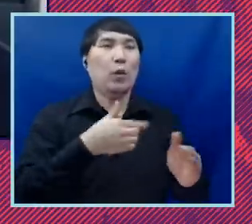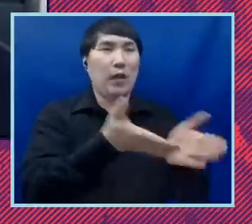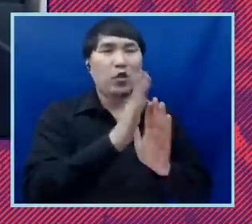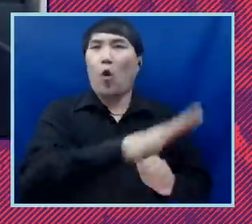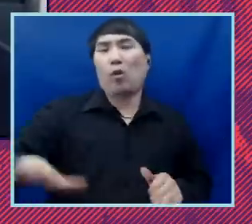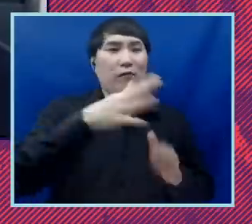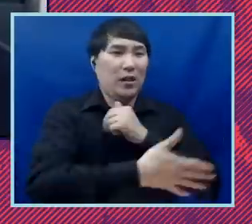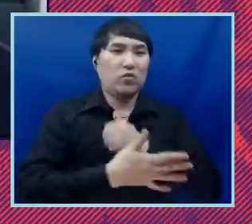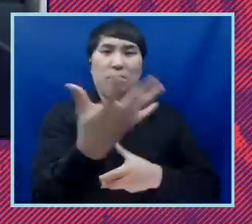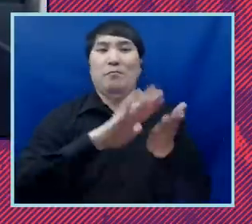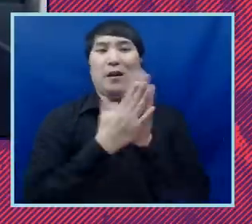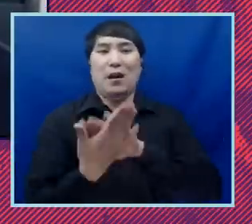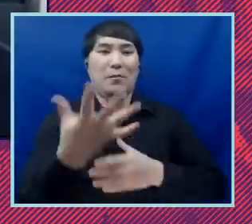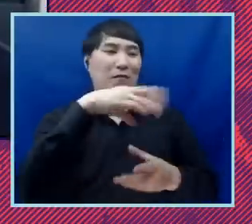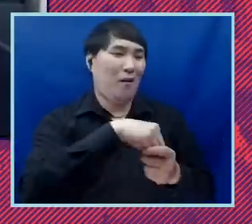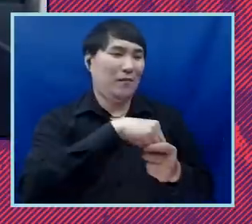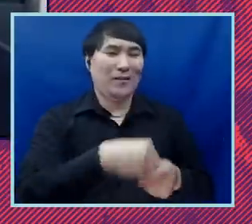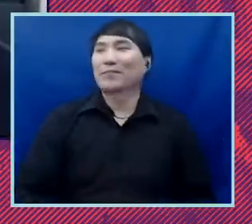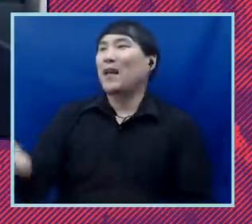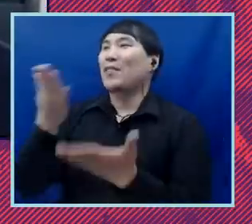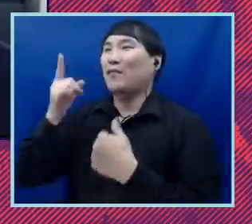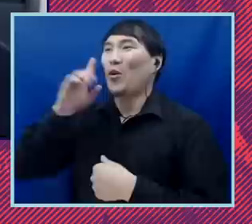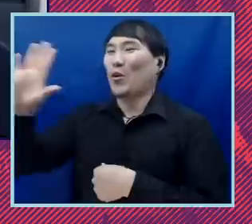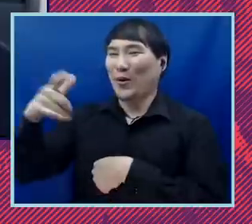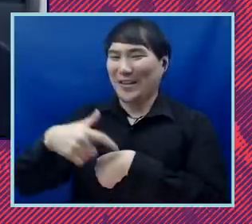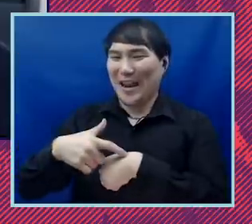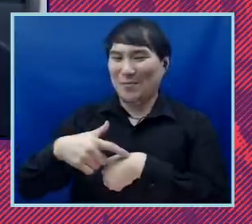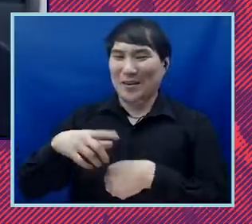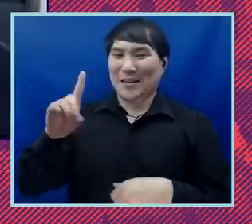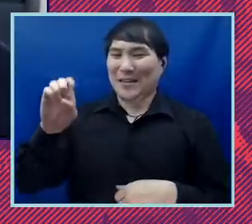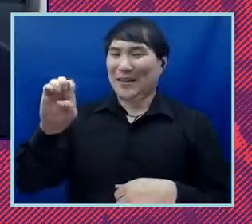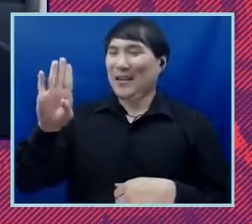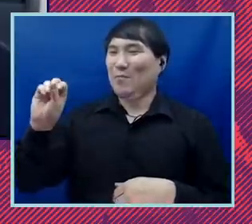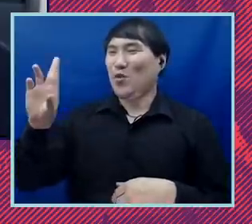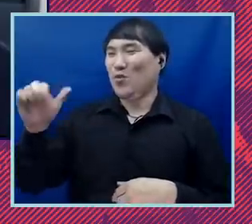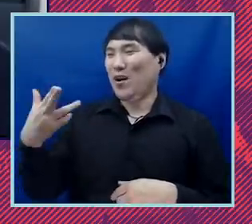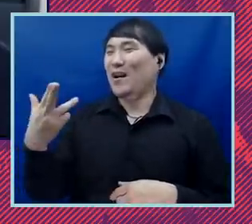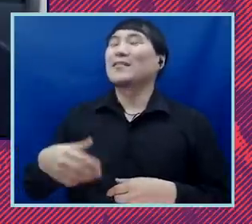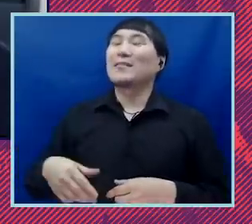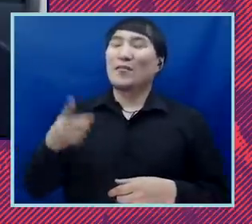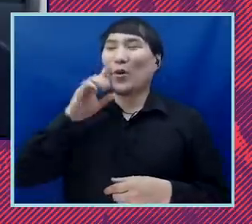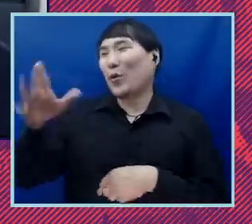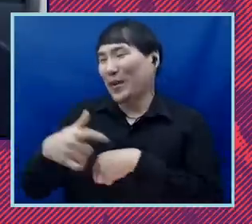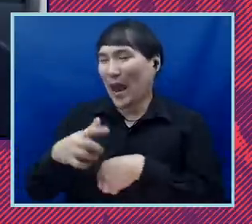Right. Well, I want to thank you for the time, Deborah, and I really appreciate the vision and